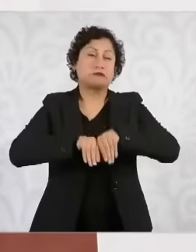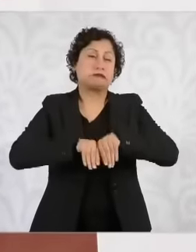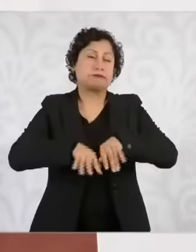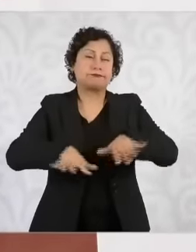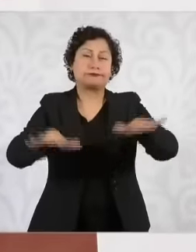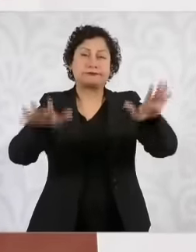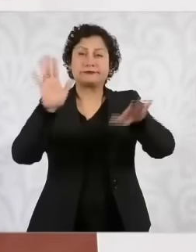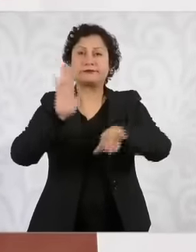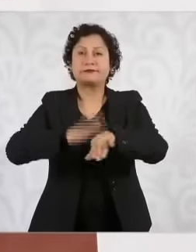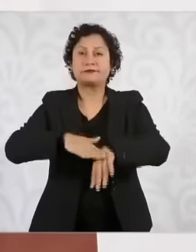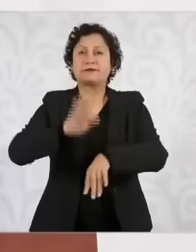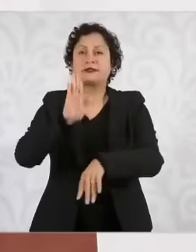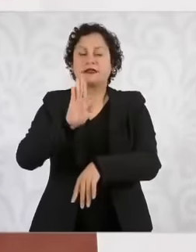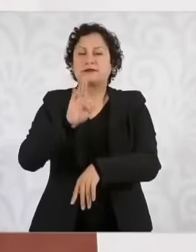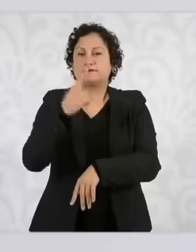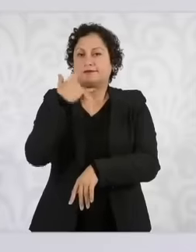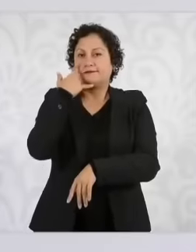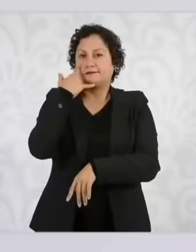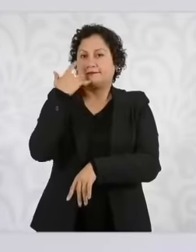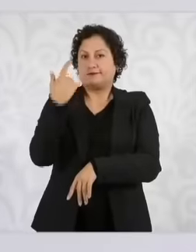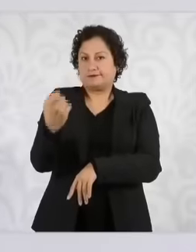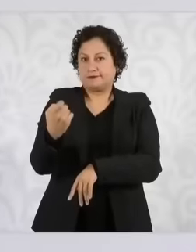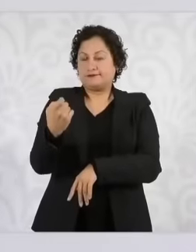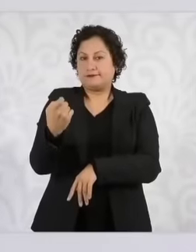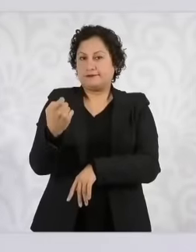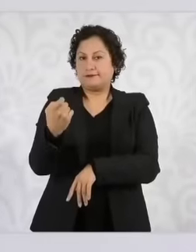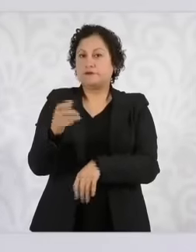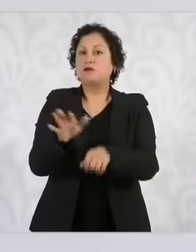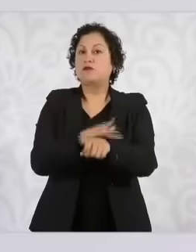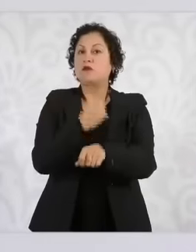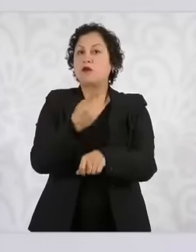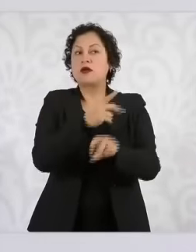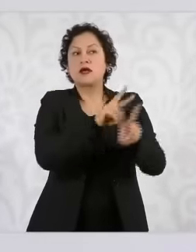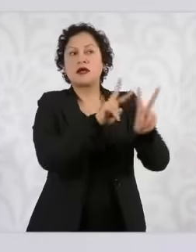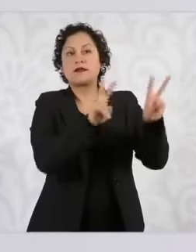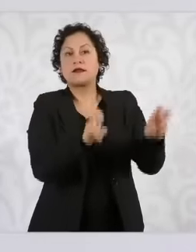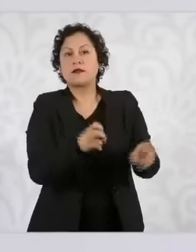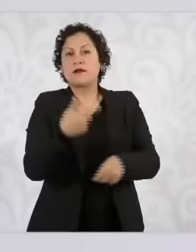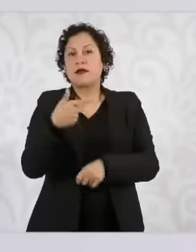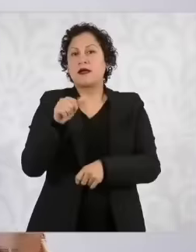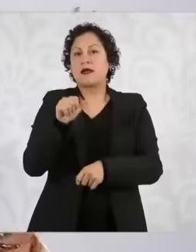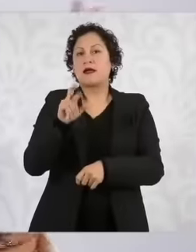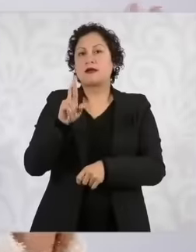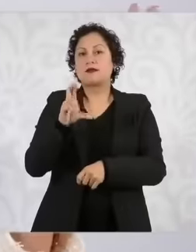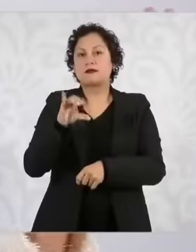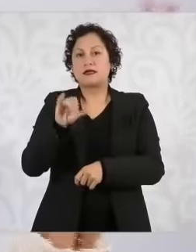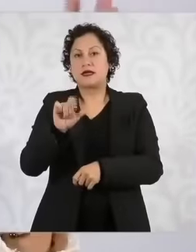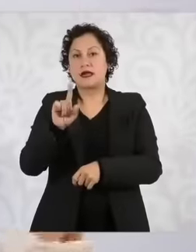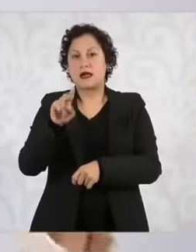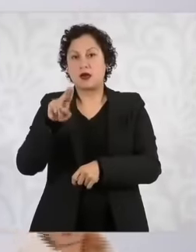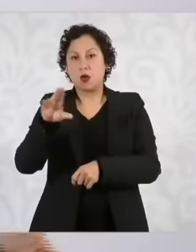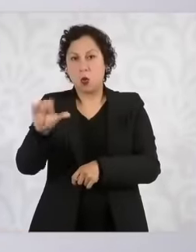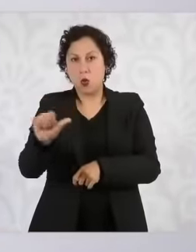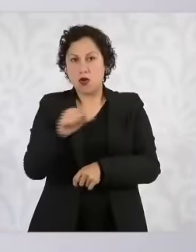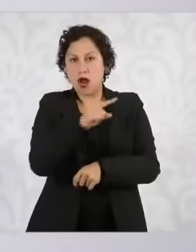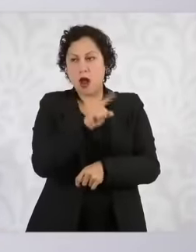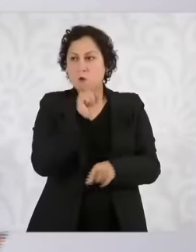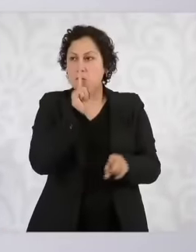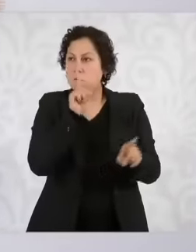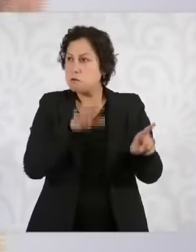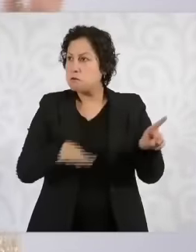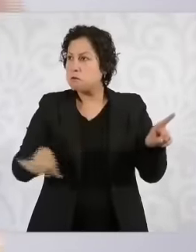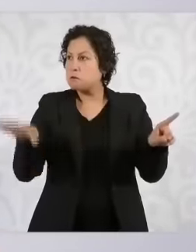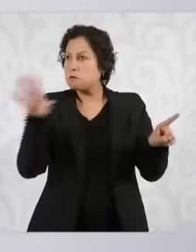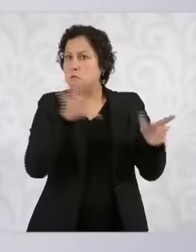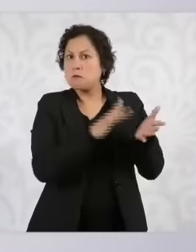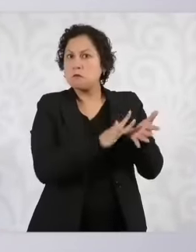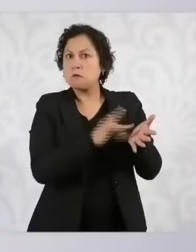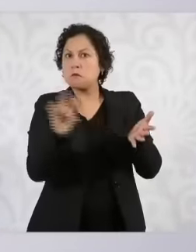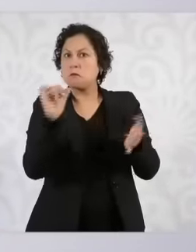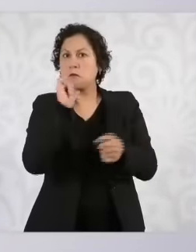by García Luna No one speaks anymore and now it is the big issue of the contempt of the president of the